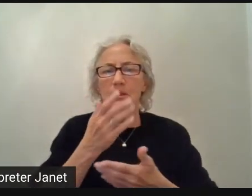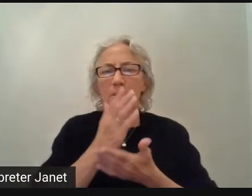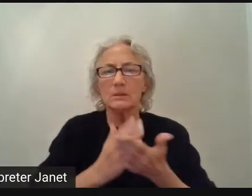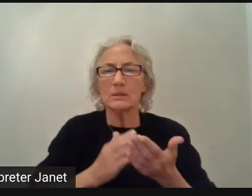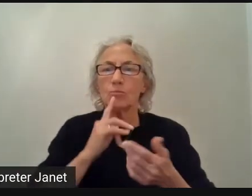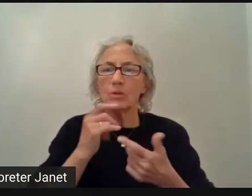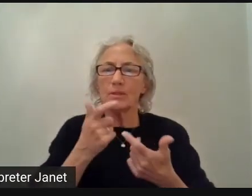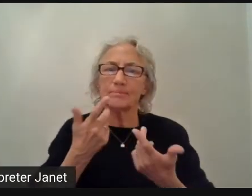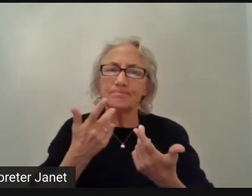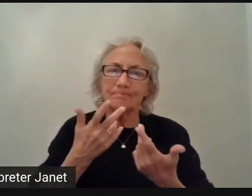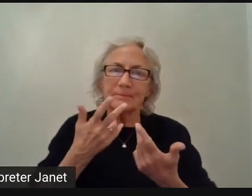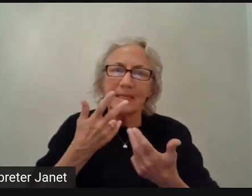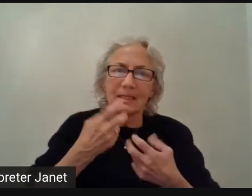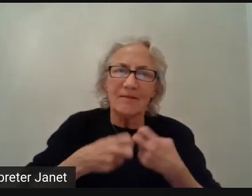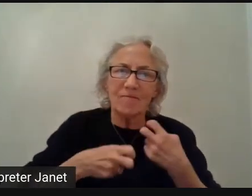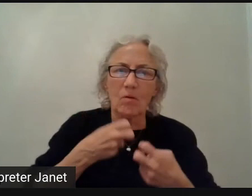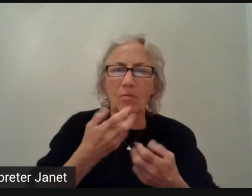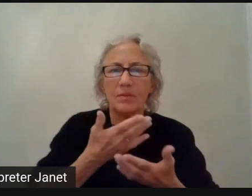to fix.